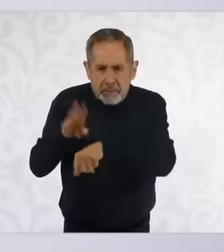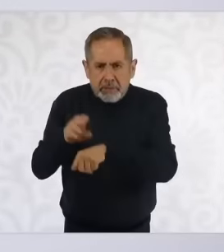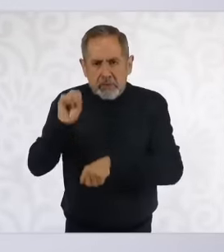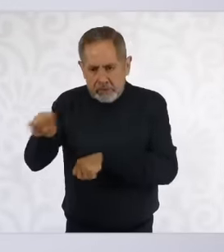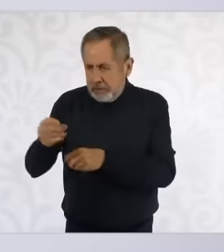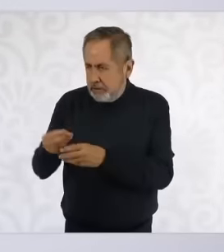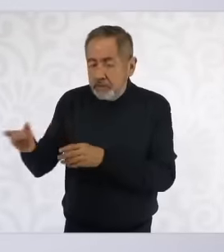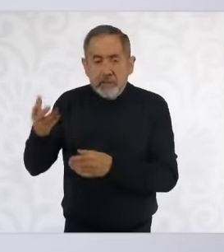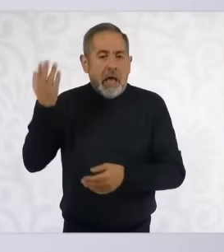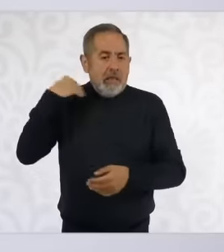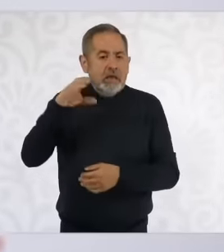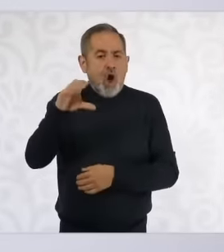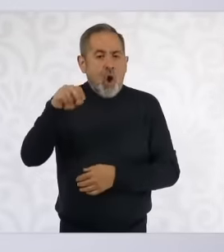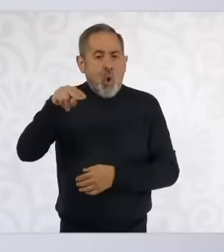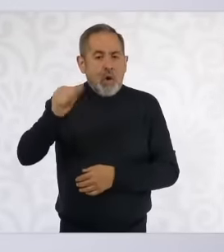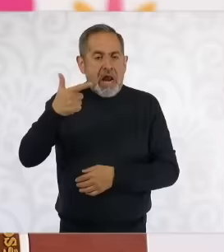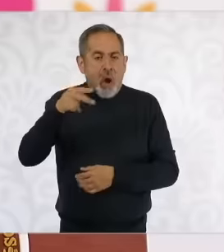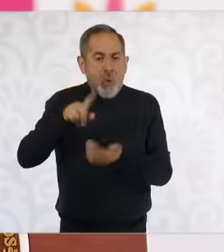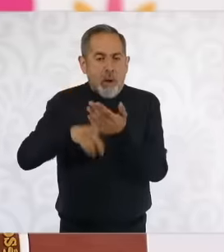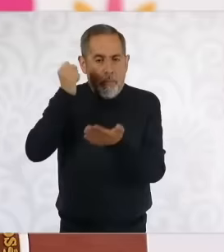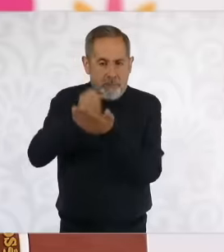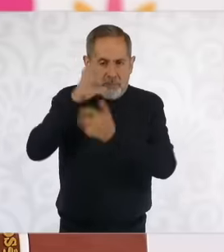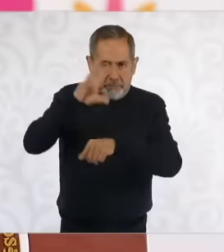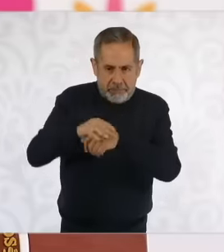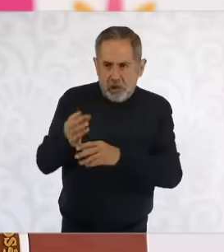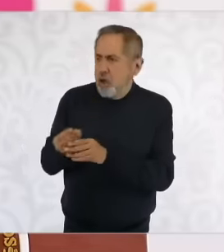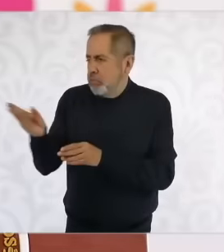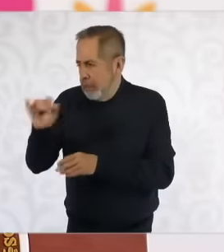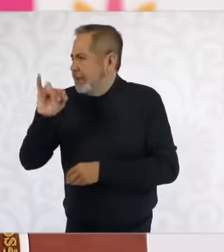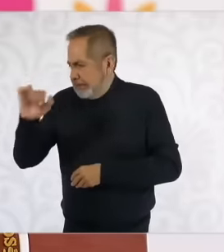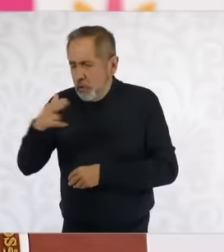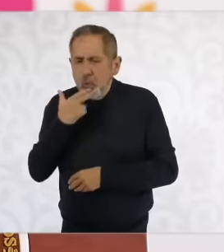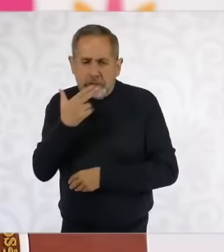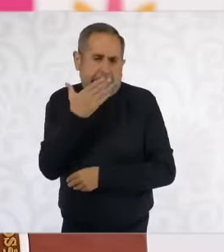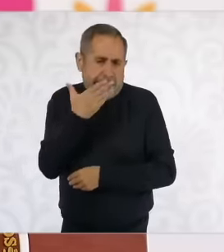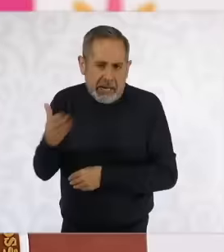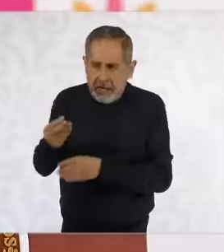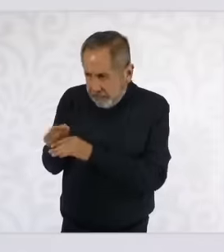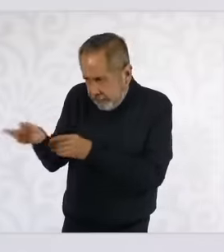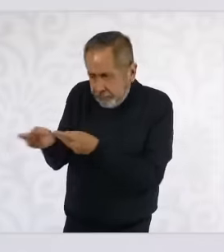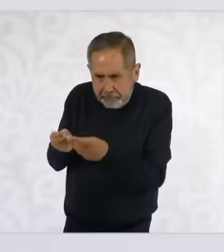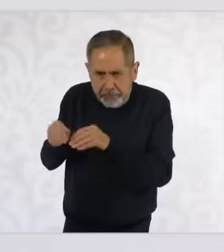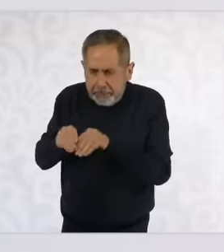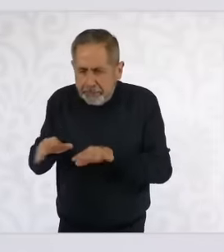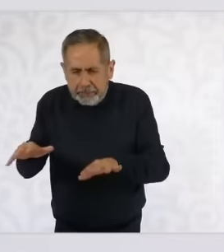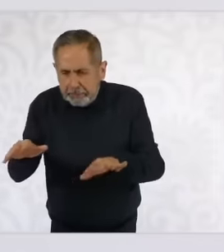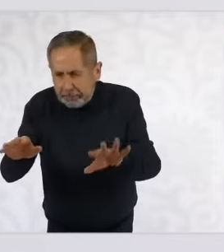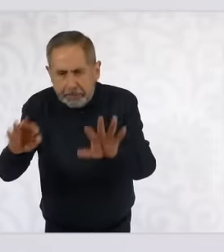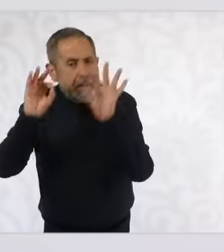would grant the permits and that it would be irrigated more efficiently The program ended and I understand that